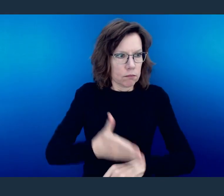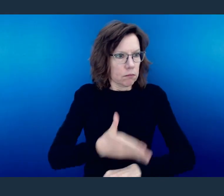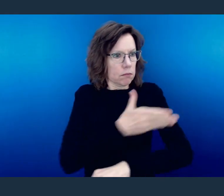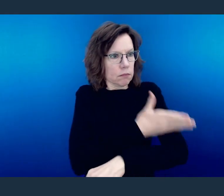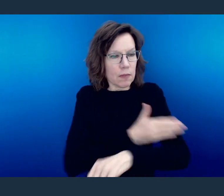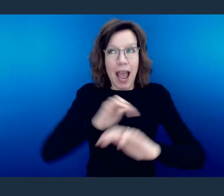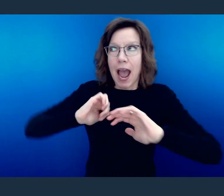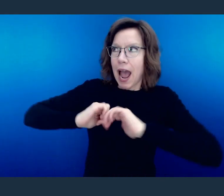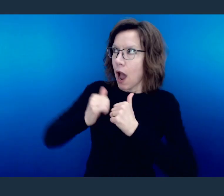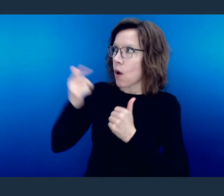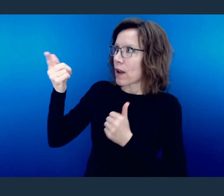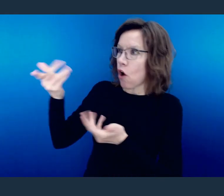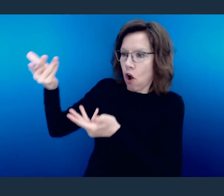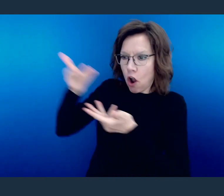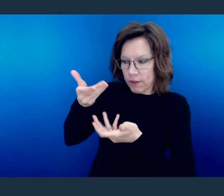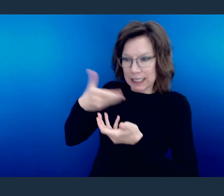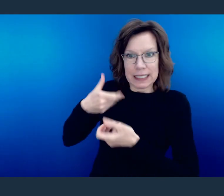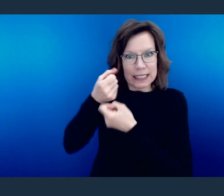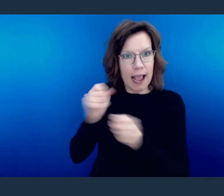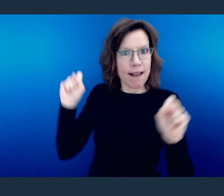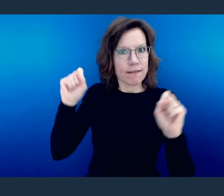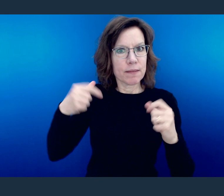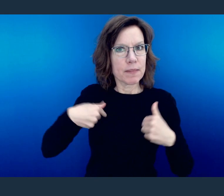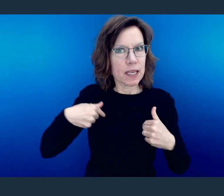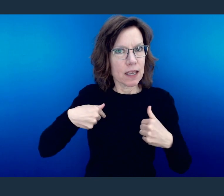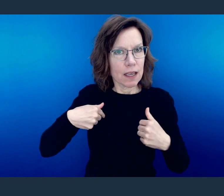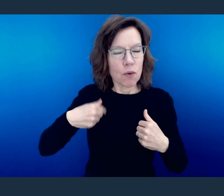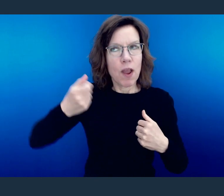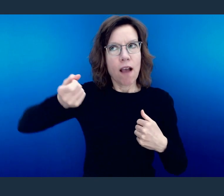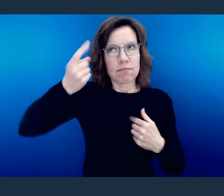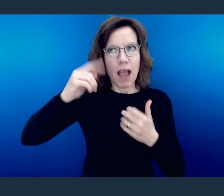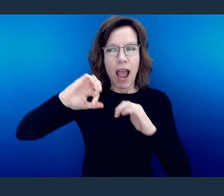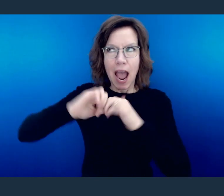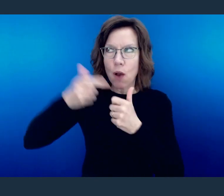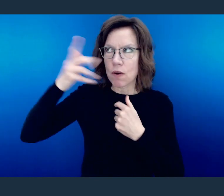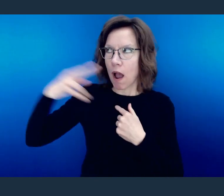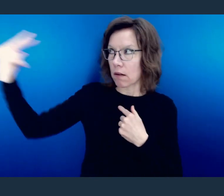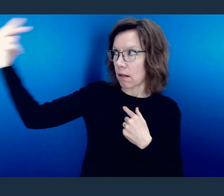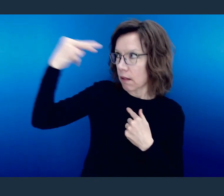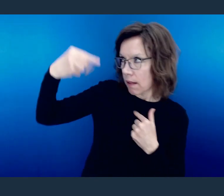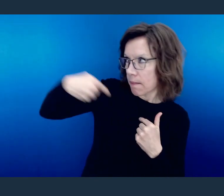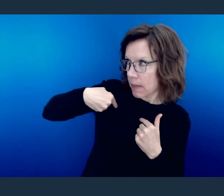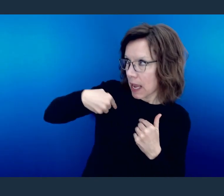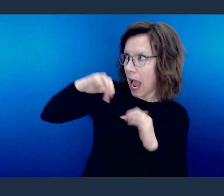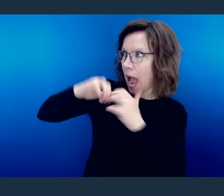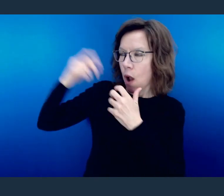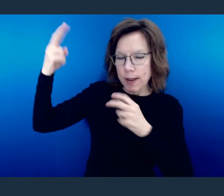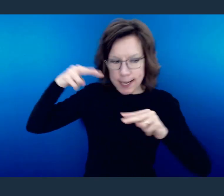We've learned where we stand and how God looks at us and looks out on our behalf, how He